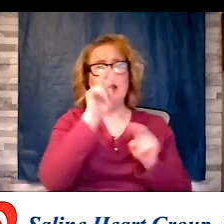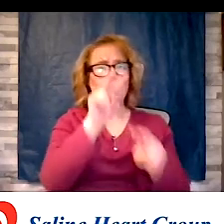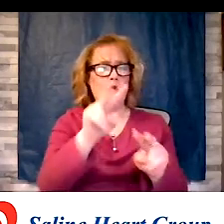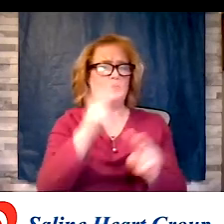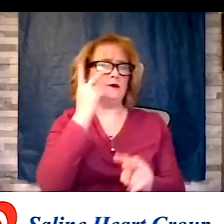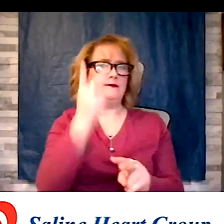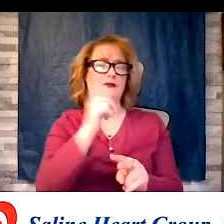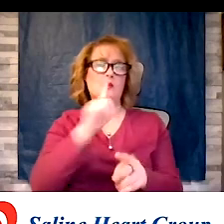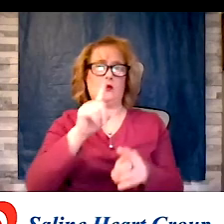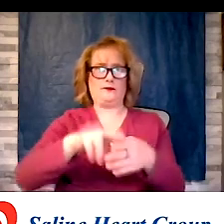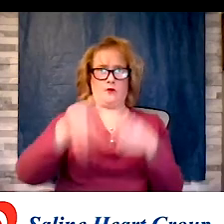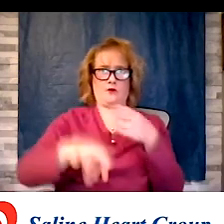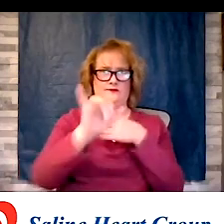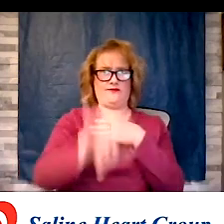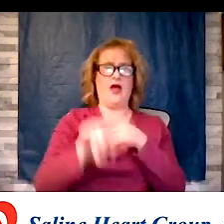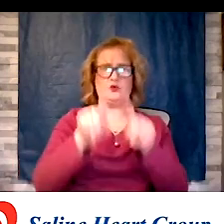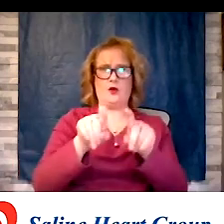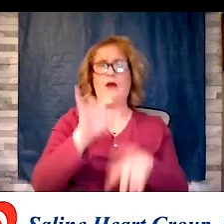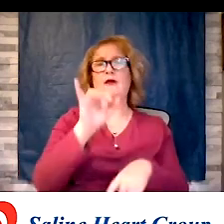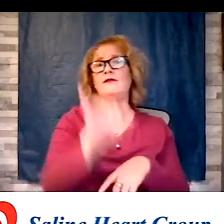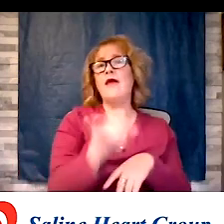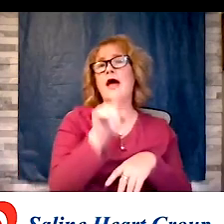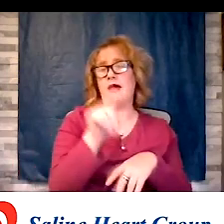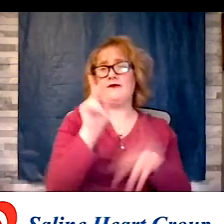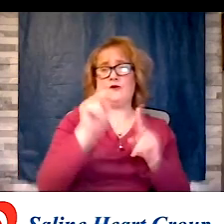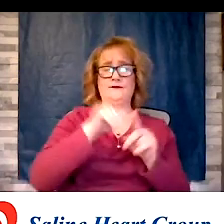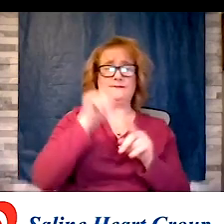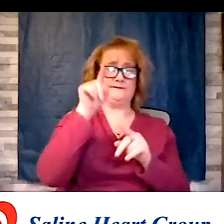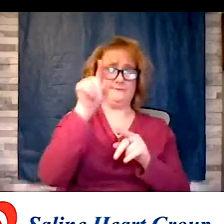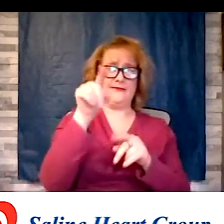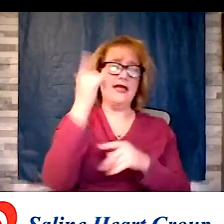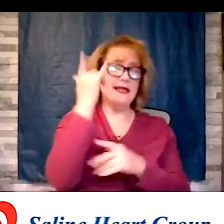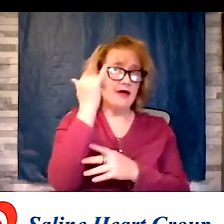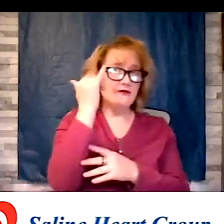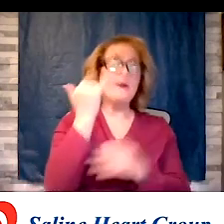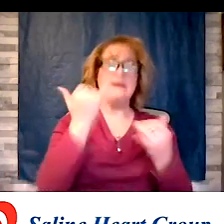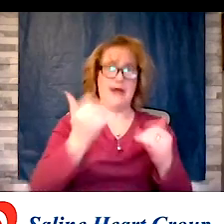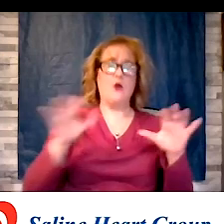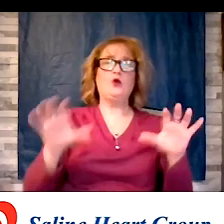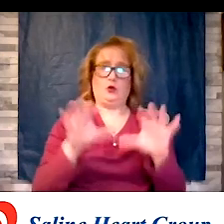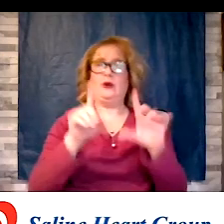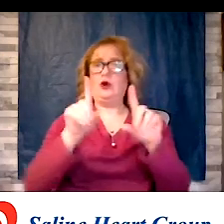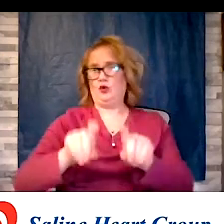ORNISH folks in California are actually now conducting a trial looking at can we halt or